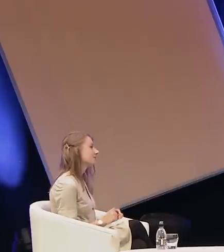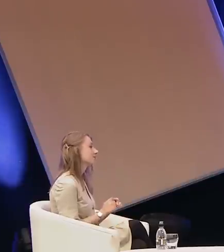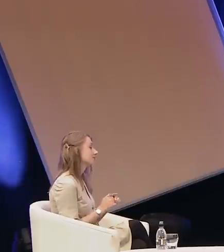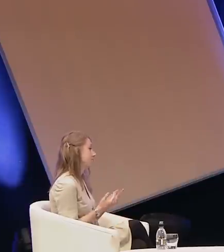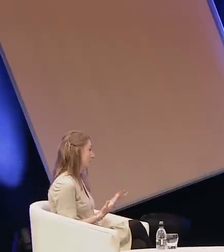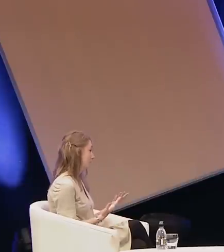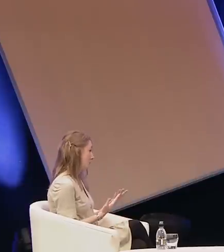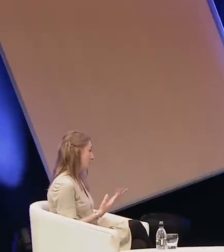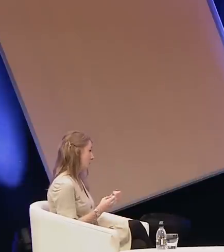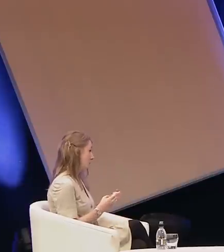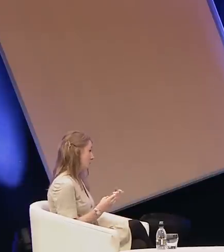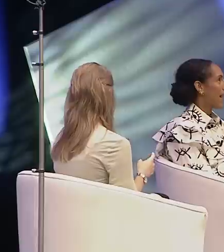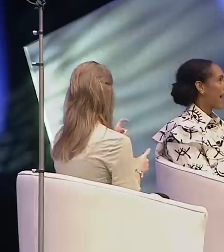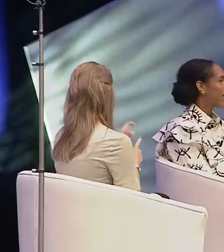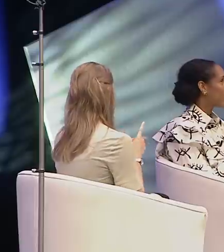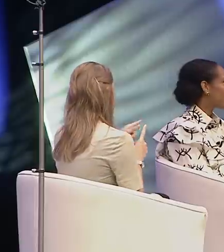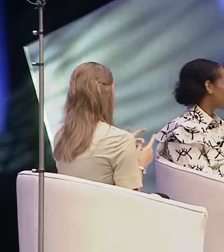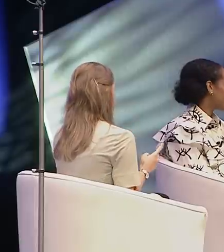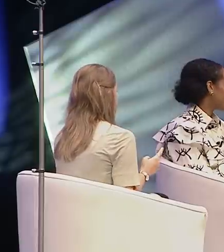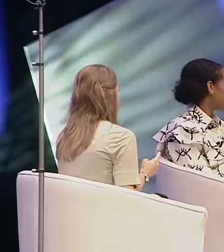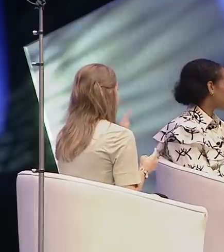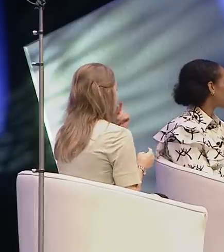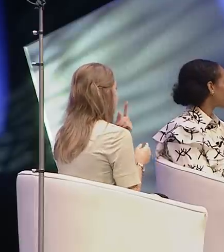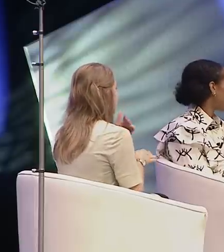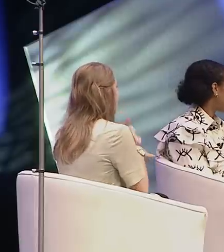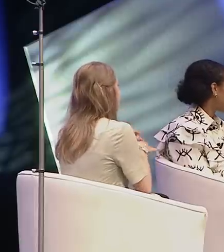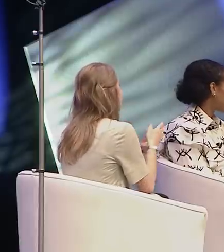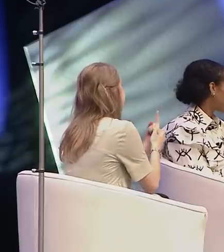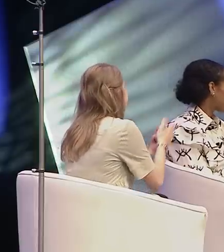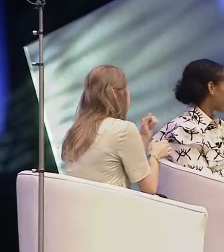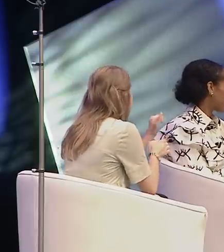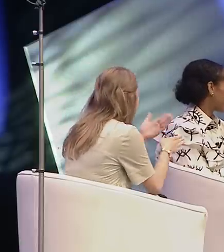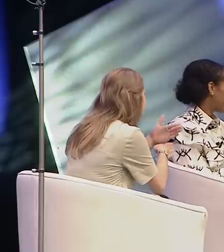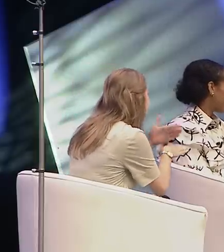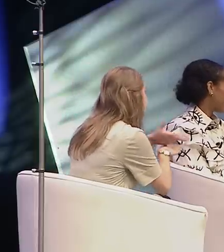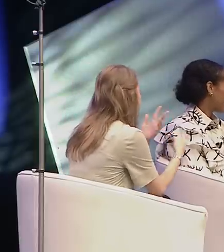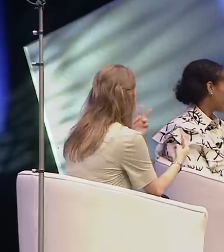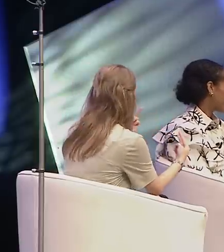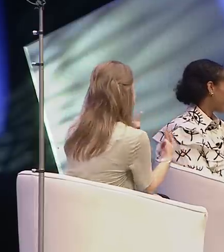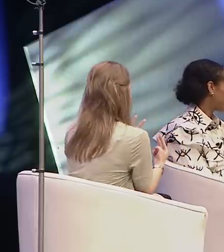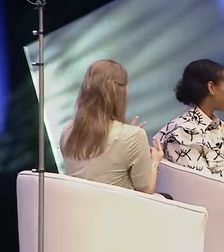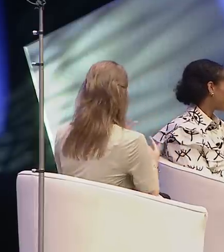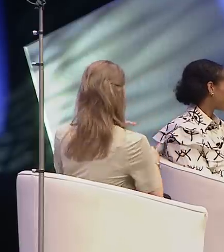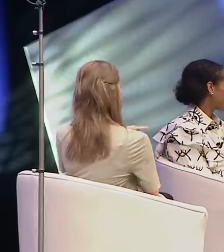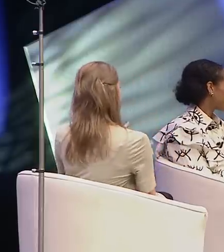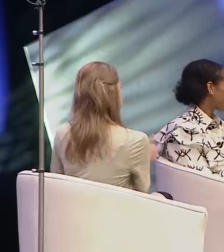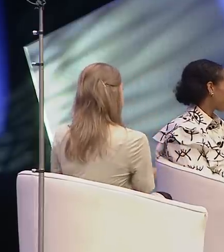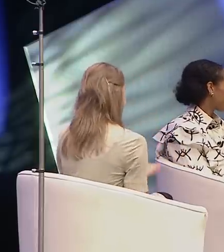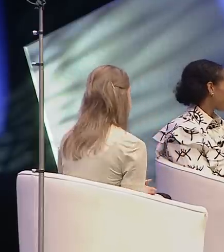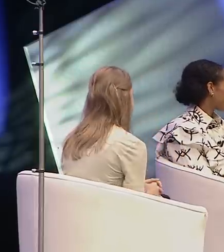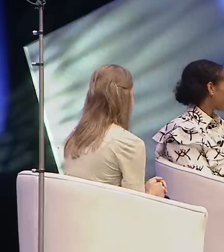Do you fear that it might have consequences for your career and your perception in the industry